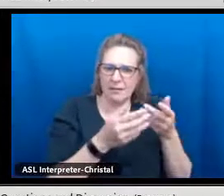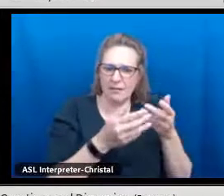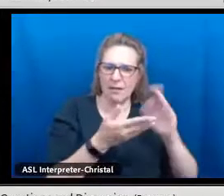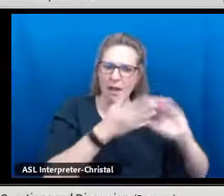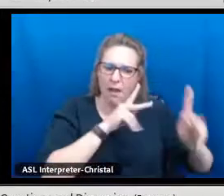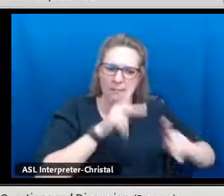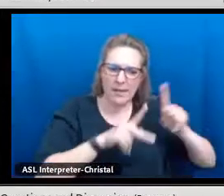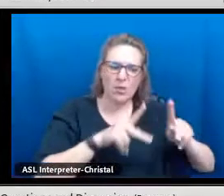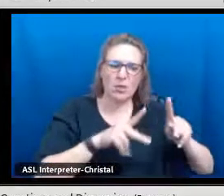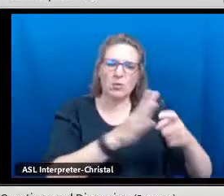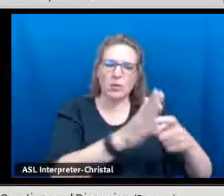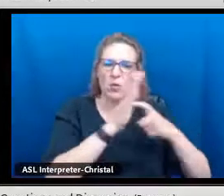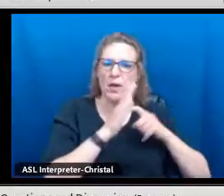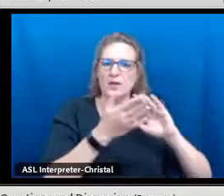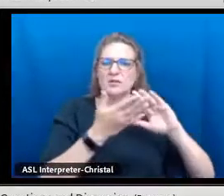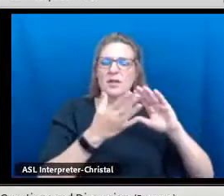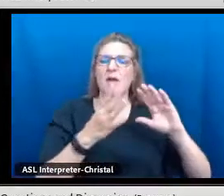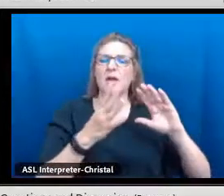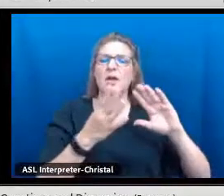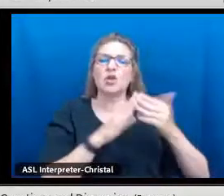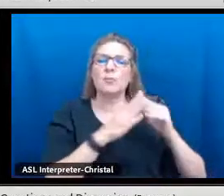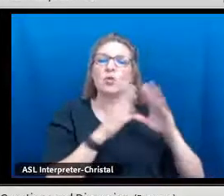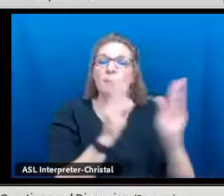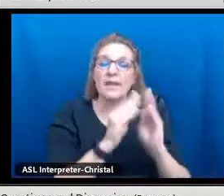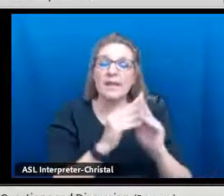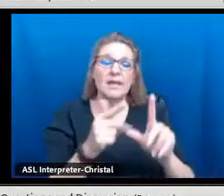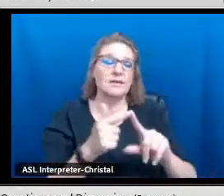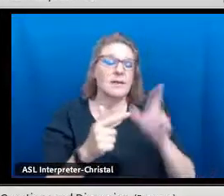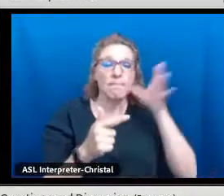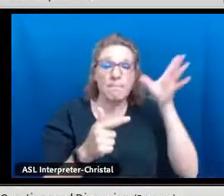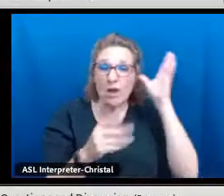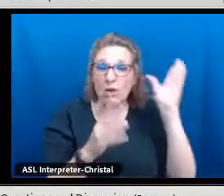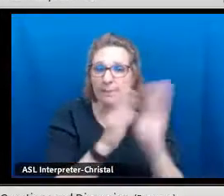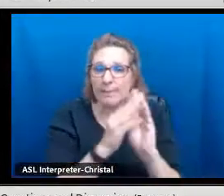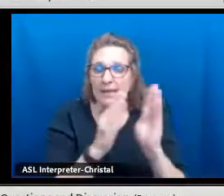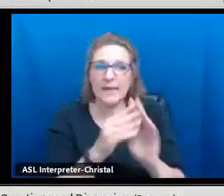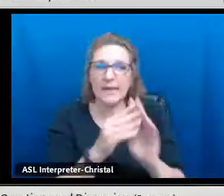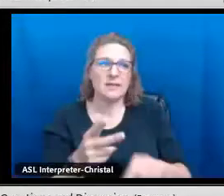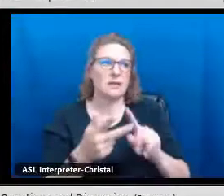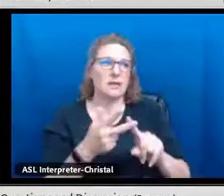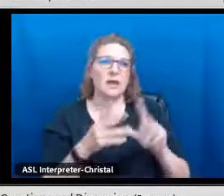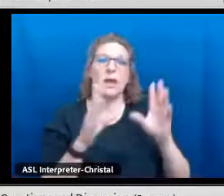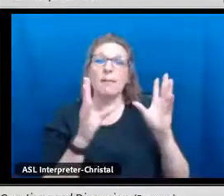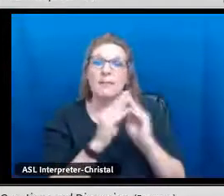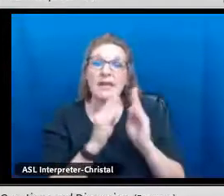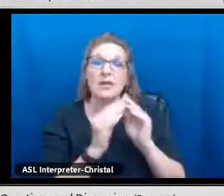And so, since this language belongs to us as a people, it takes community meetings,